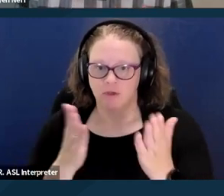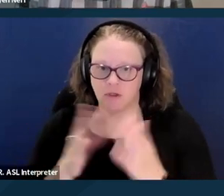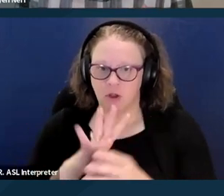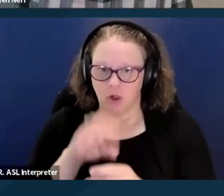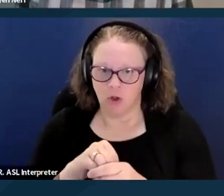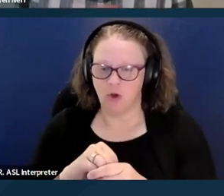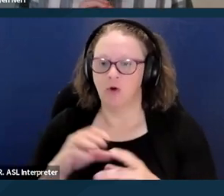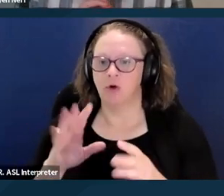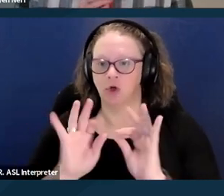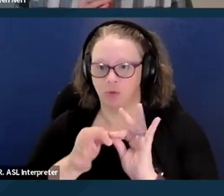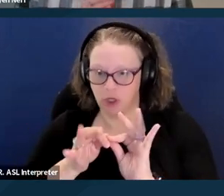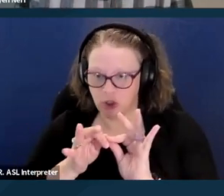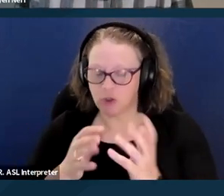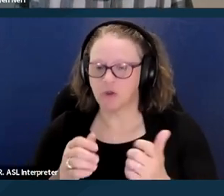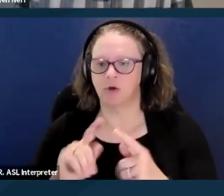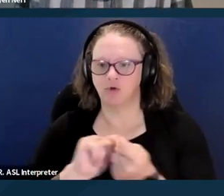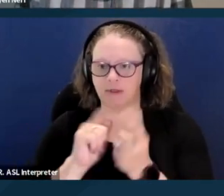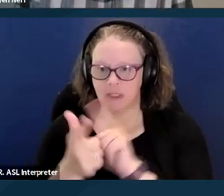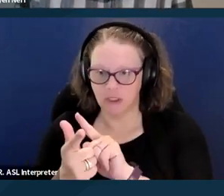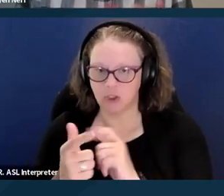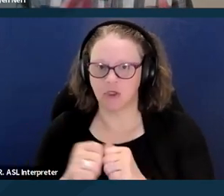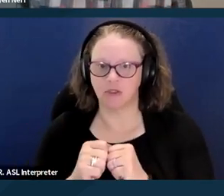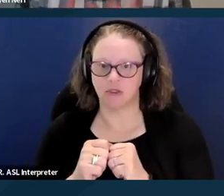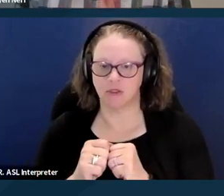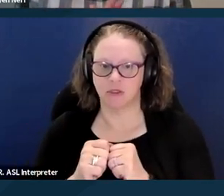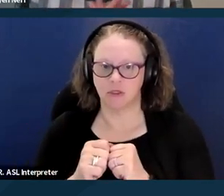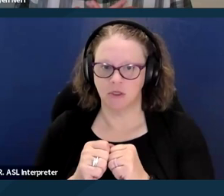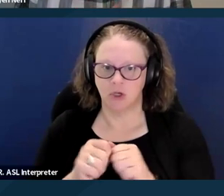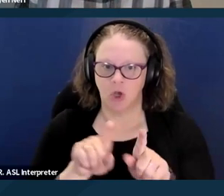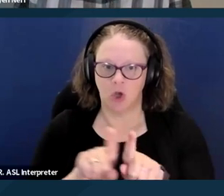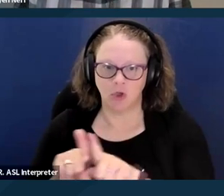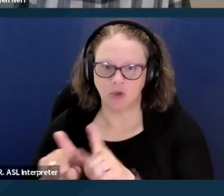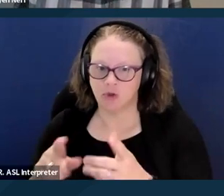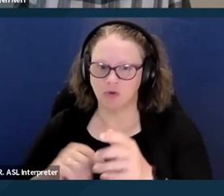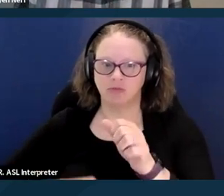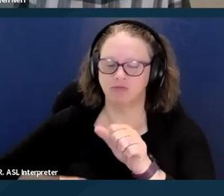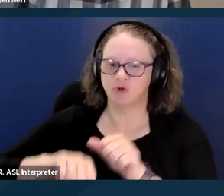translations, social reassurance, therapeutic counseling to help with mental health.